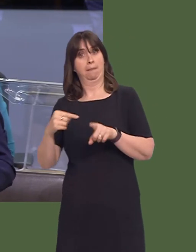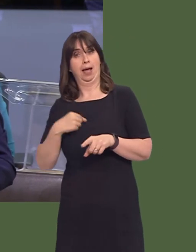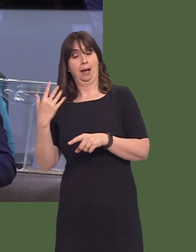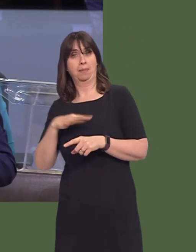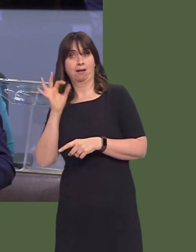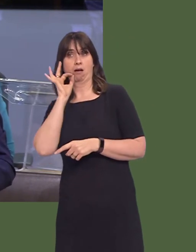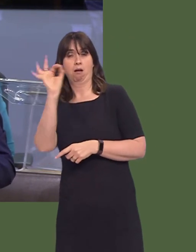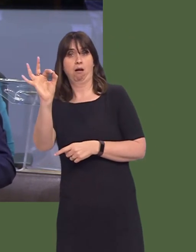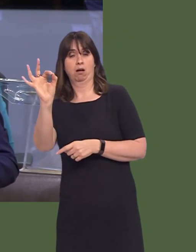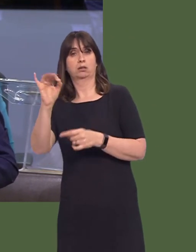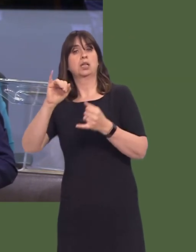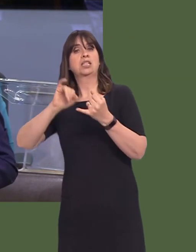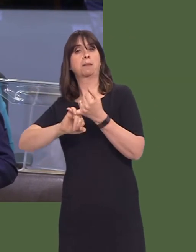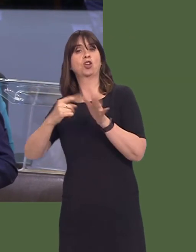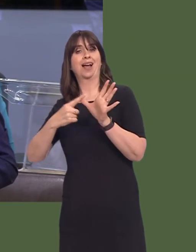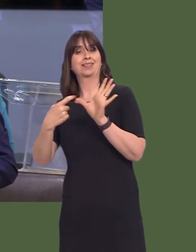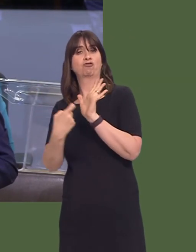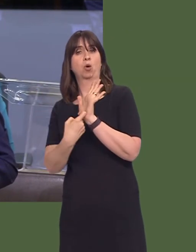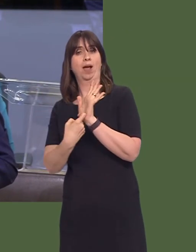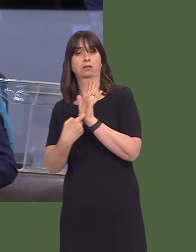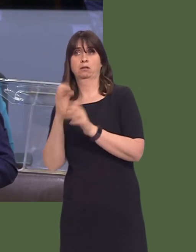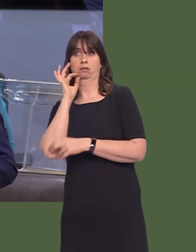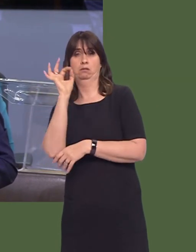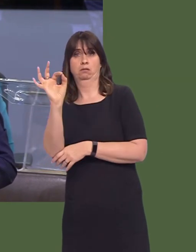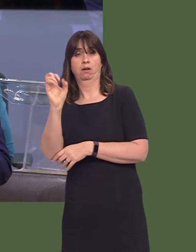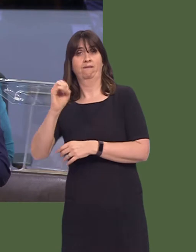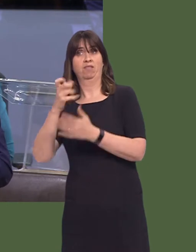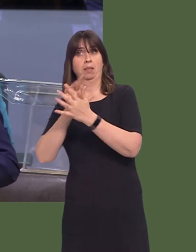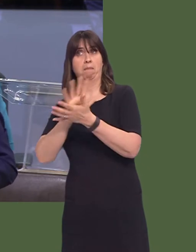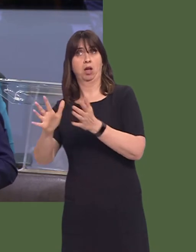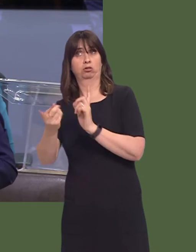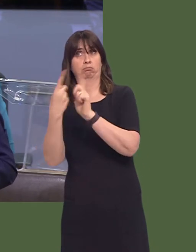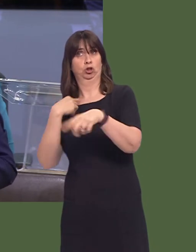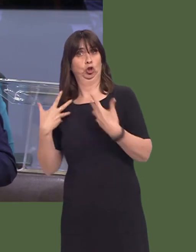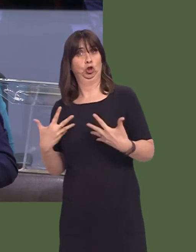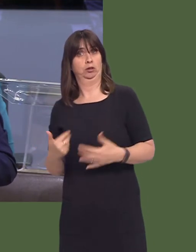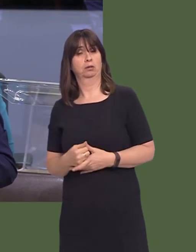access request submitted to the Government on 15 March regarding information asked about